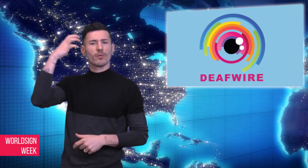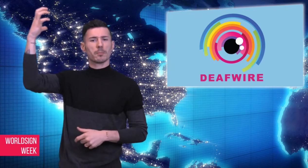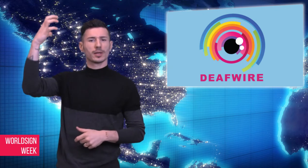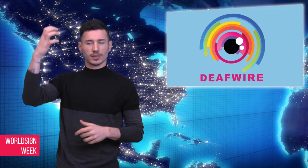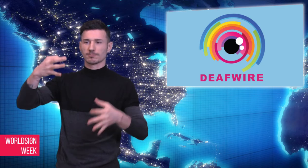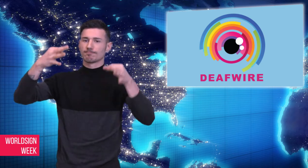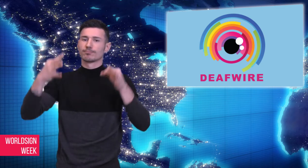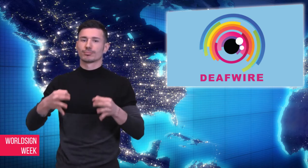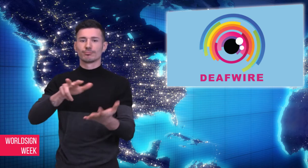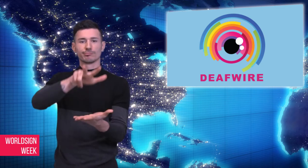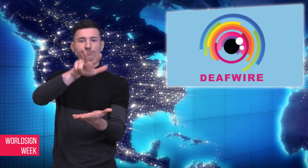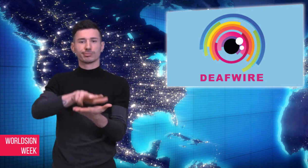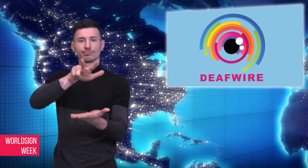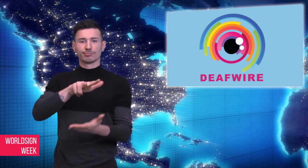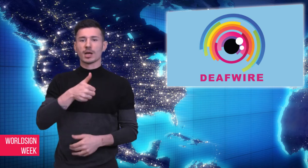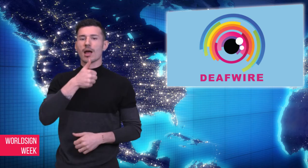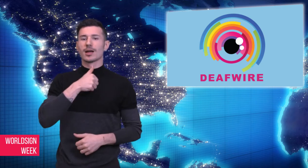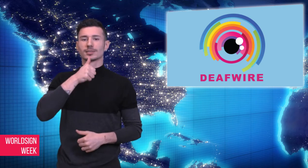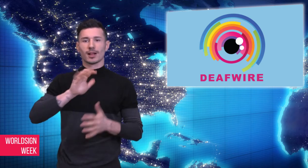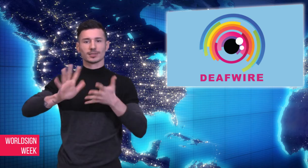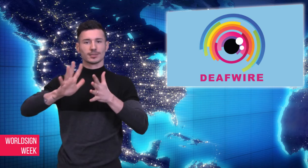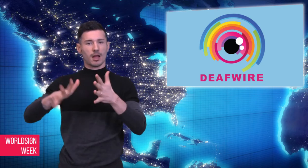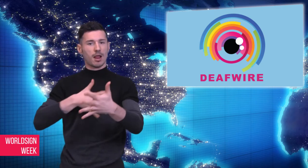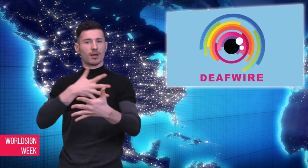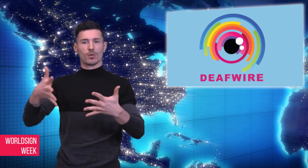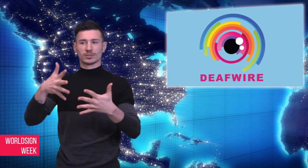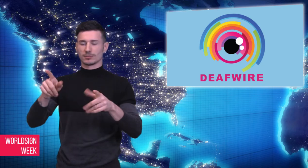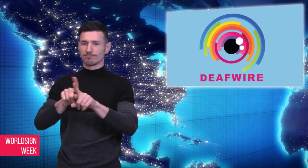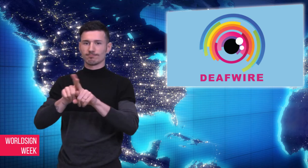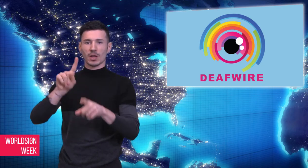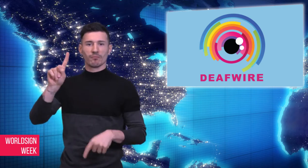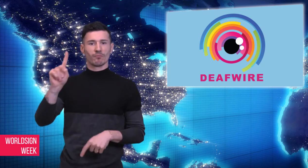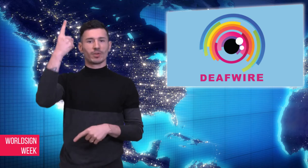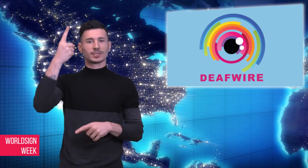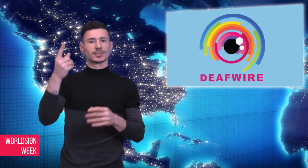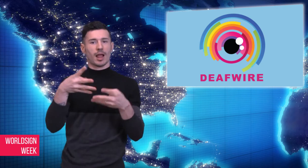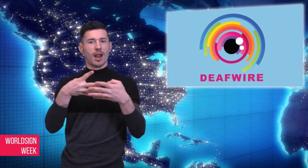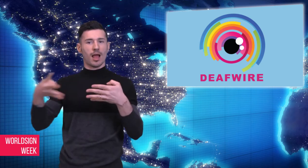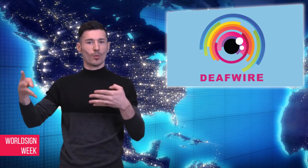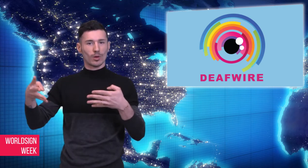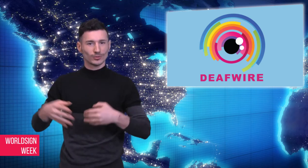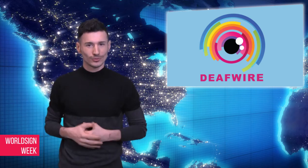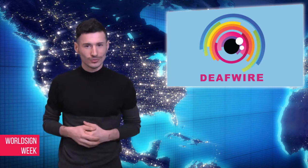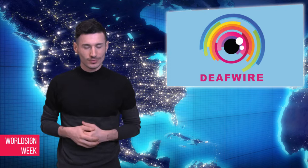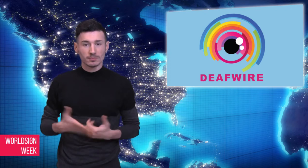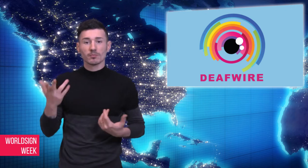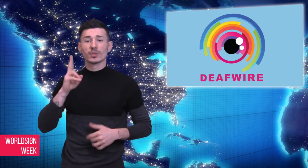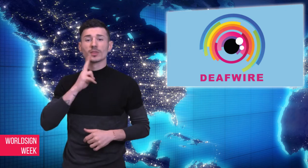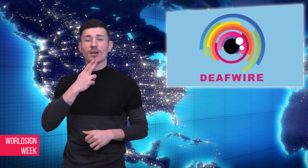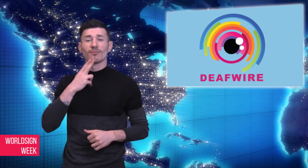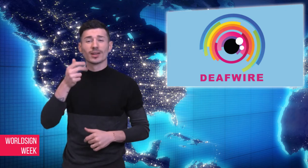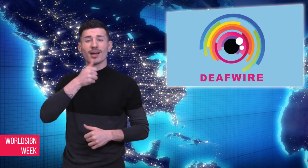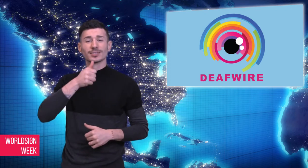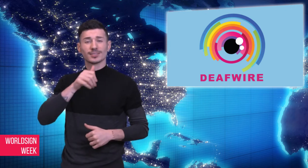In June 2011, the Icelandic government recognized Icelandic